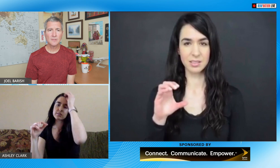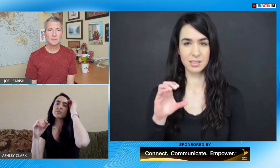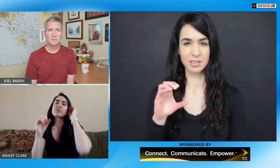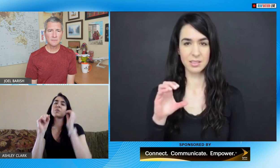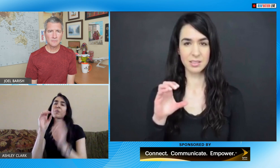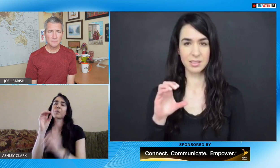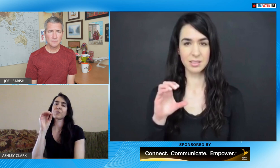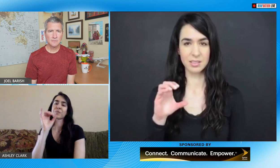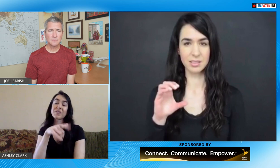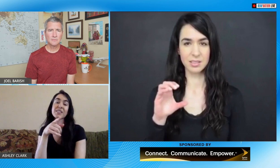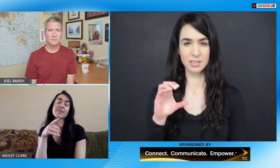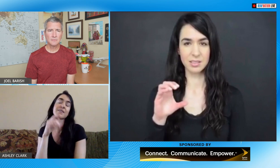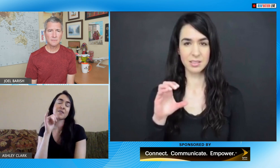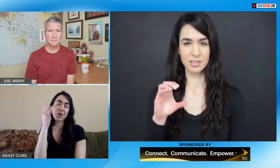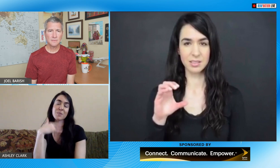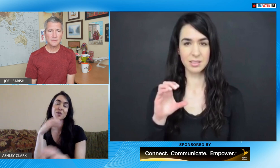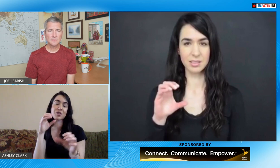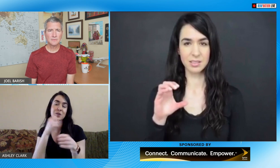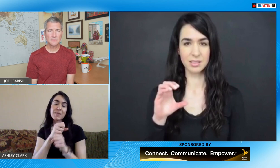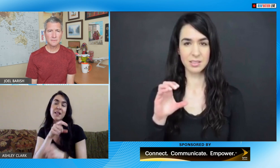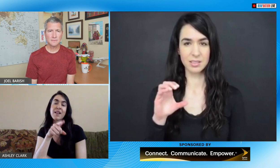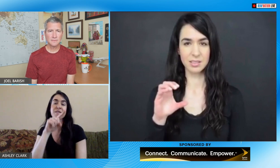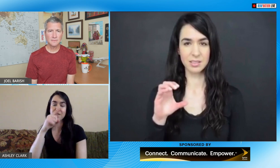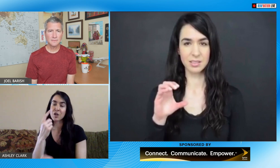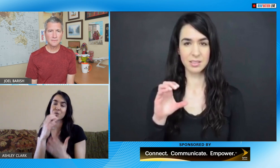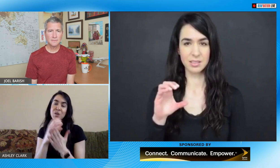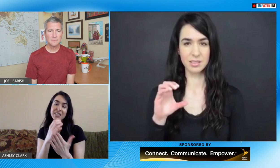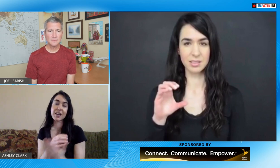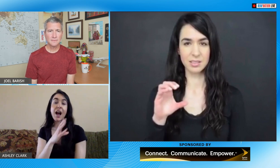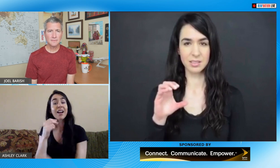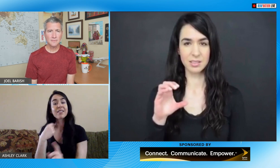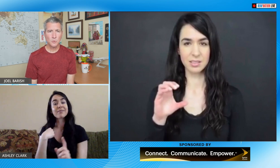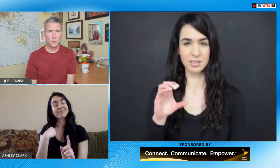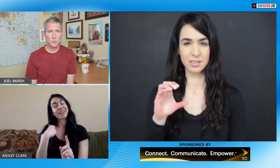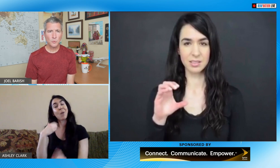fingerspelling foundation so that we could go from there so the first course